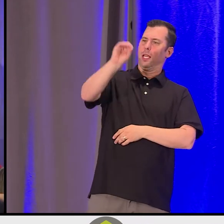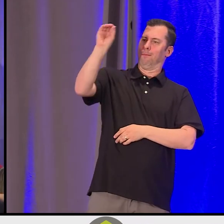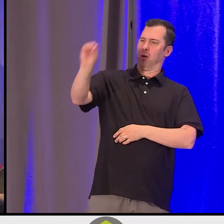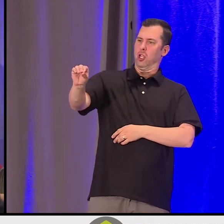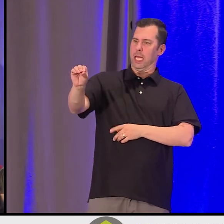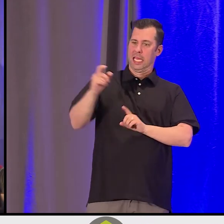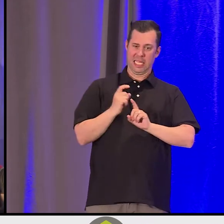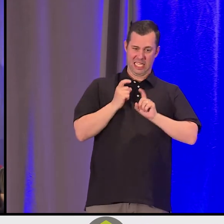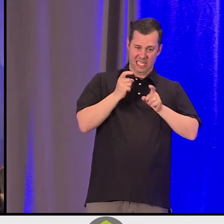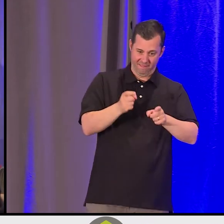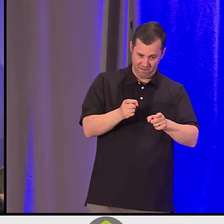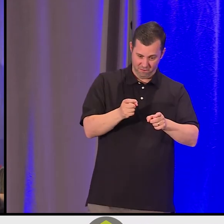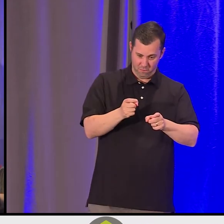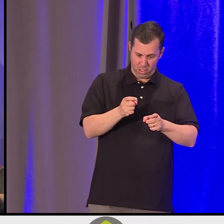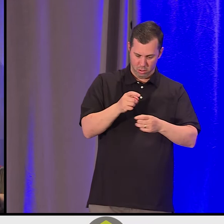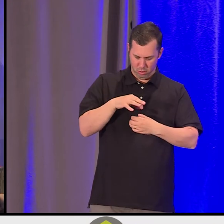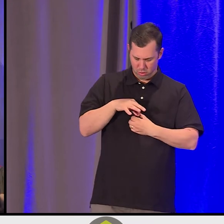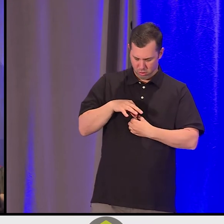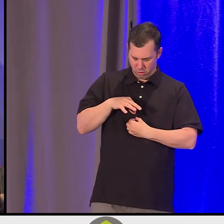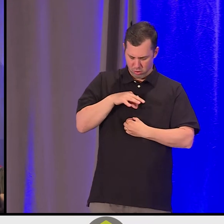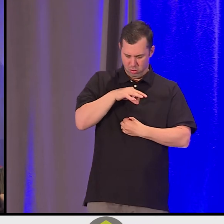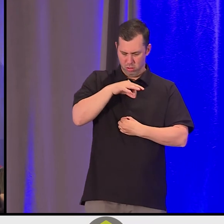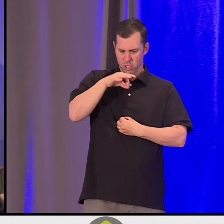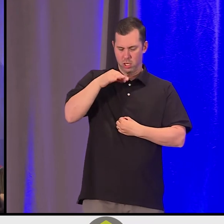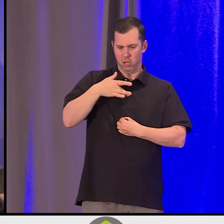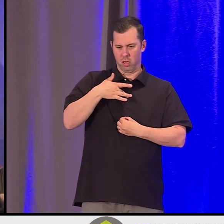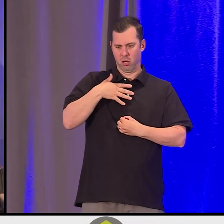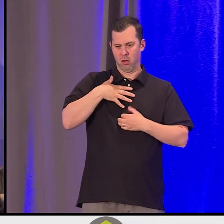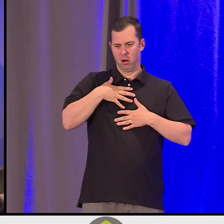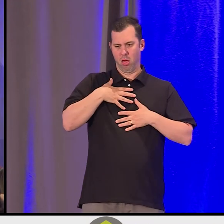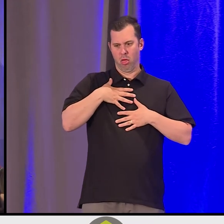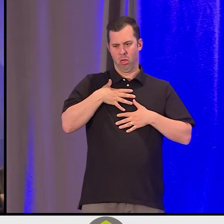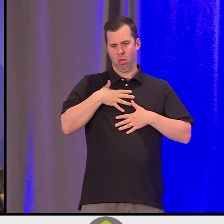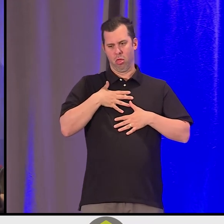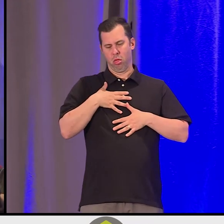now feels really heavy, and it is really difficult. It's hard.